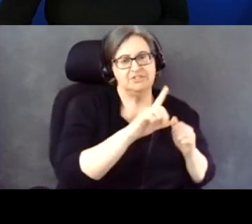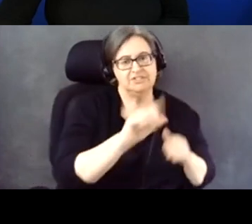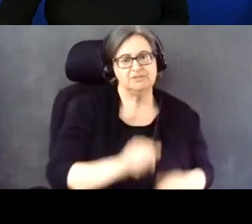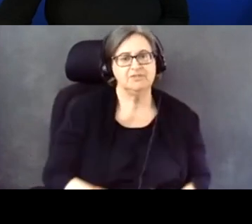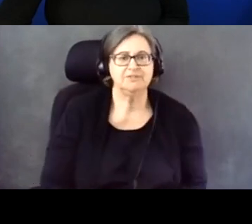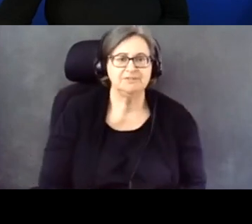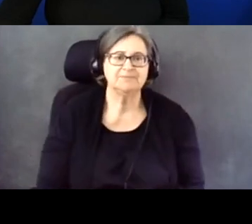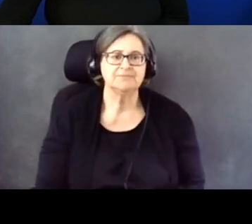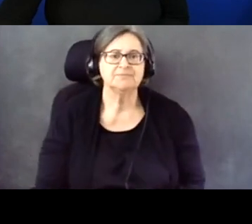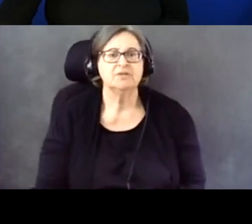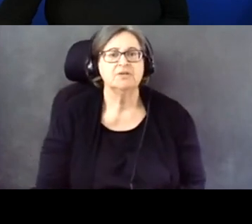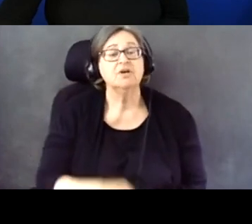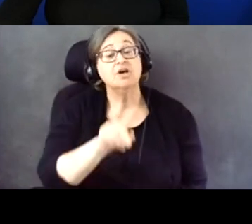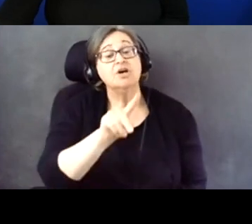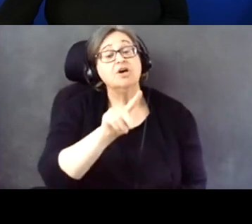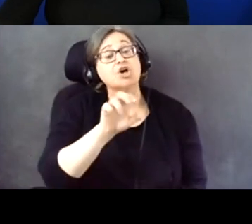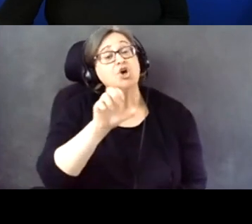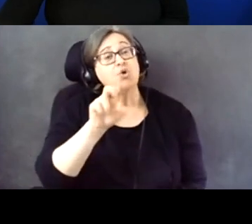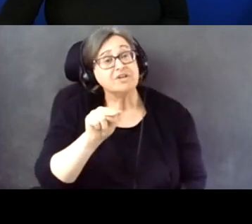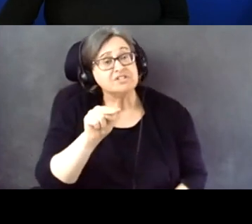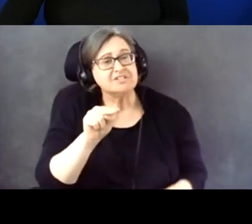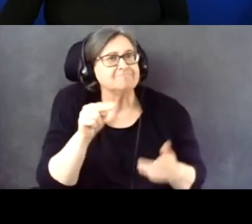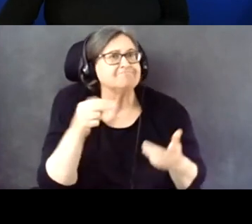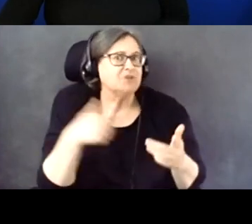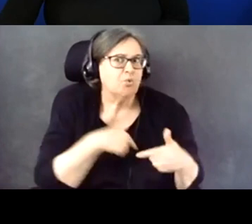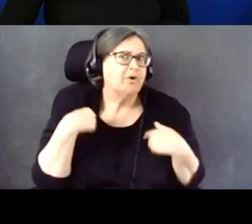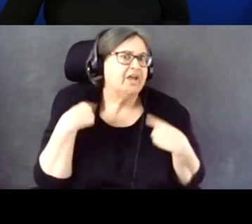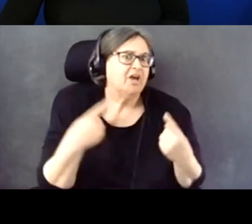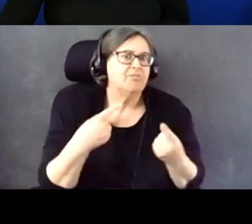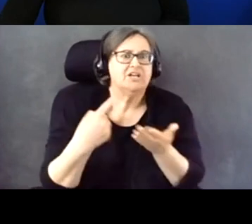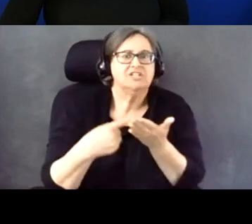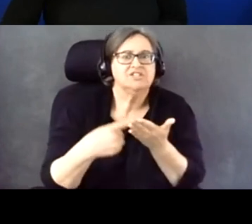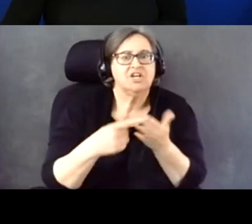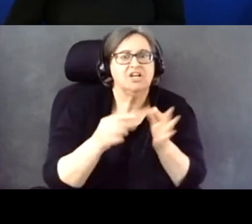Kriston, do you have anything because we have been talking about language access, so we